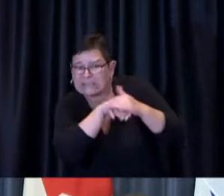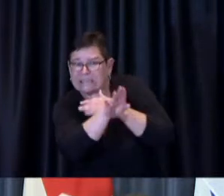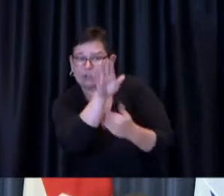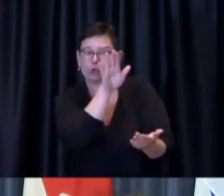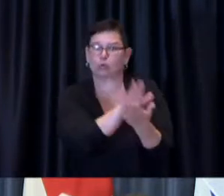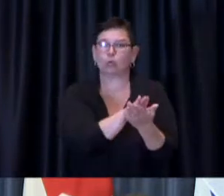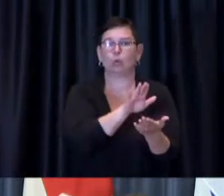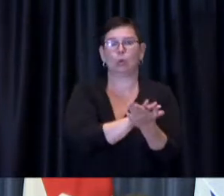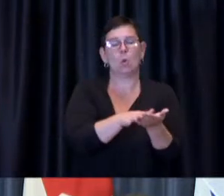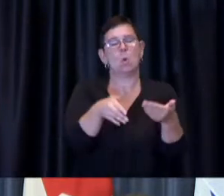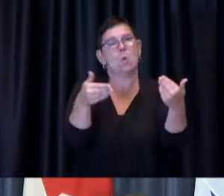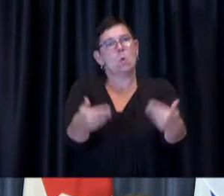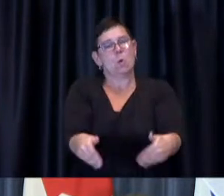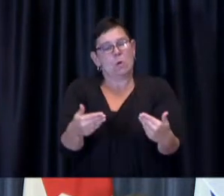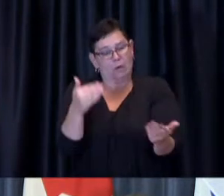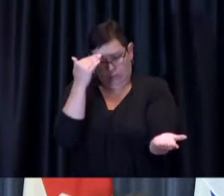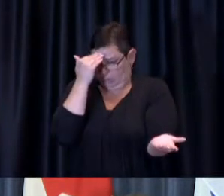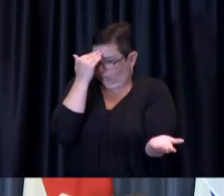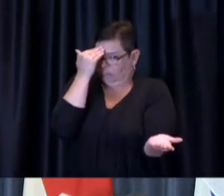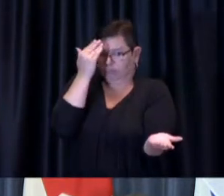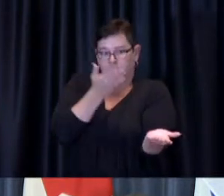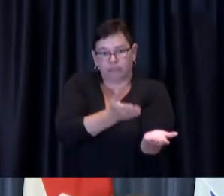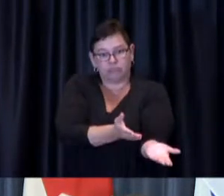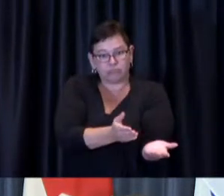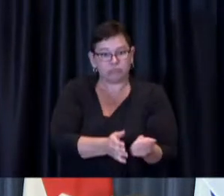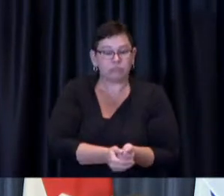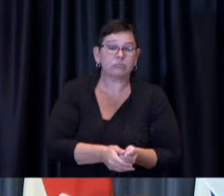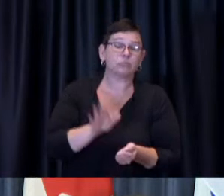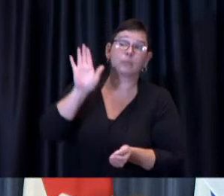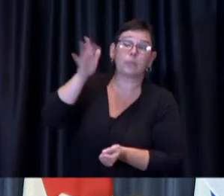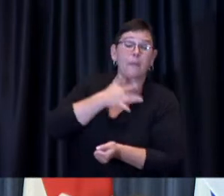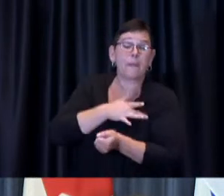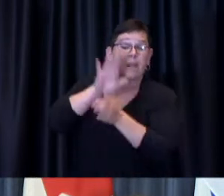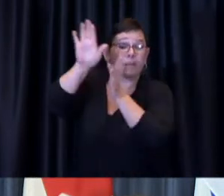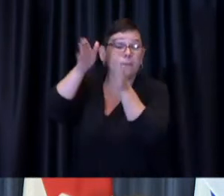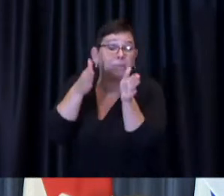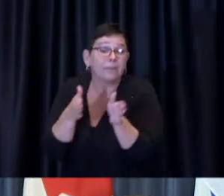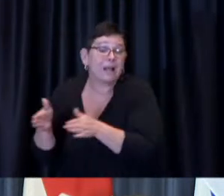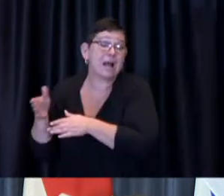forward to hearing what the provincial plan on education has to articulate and